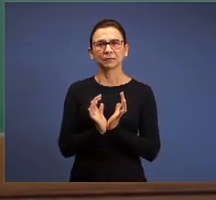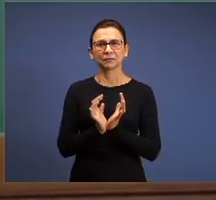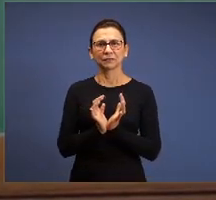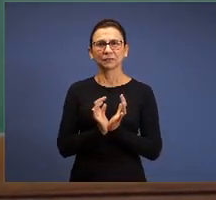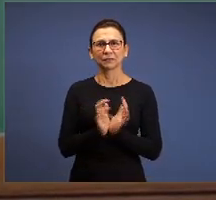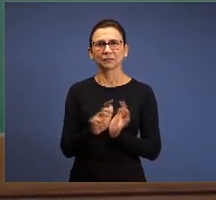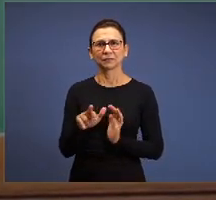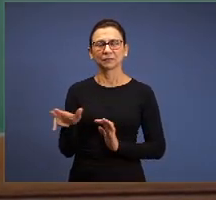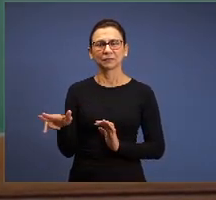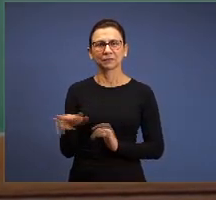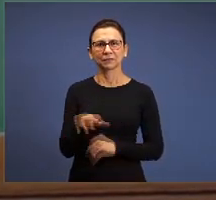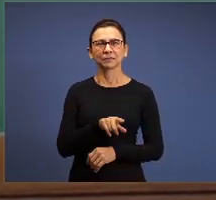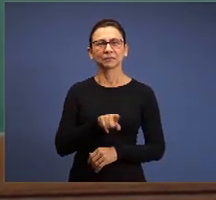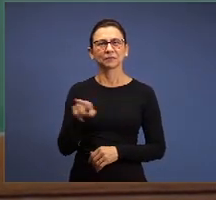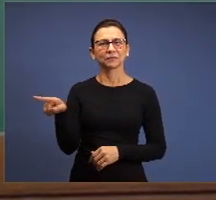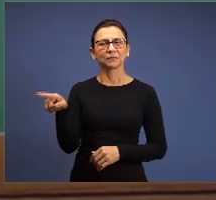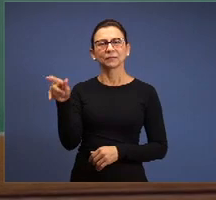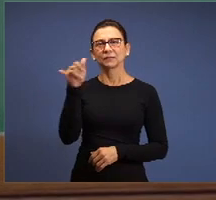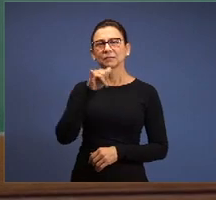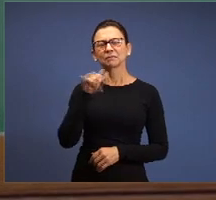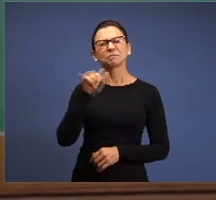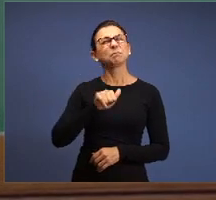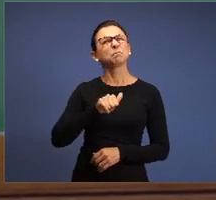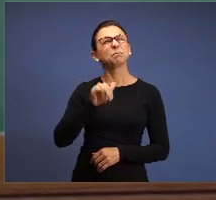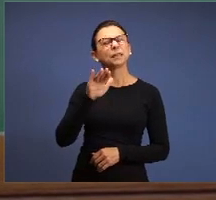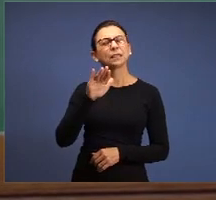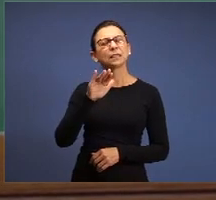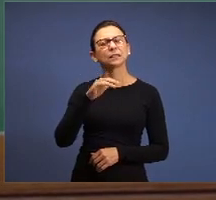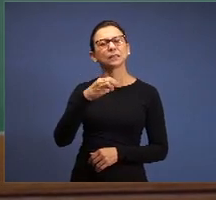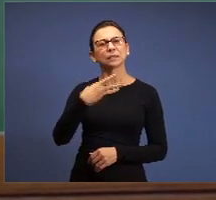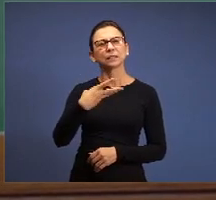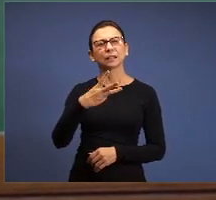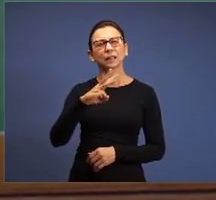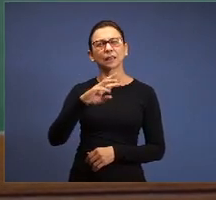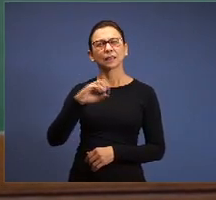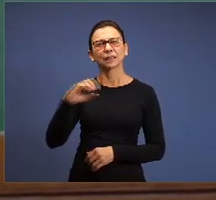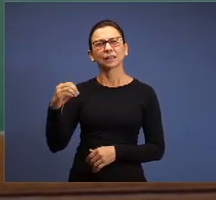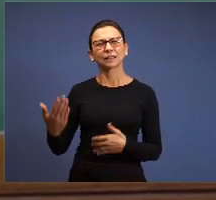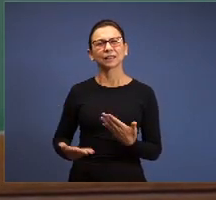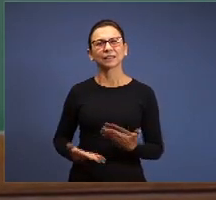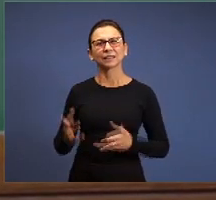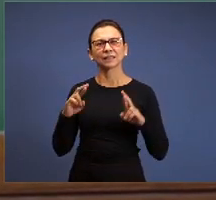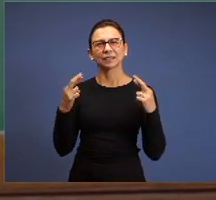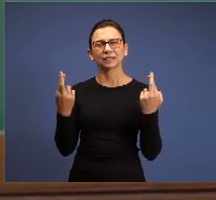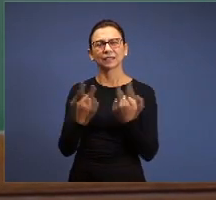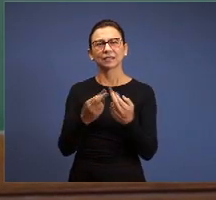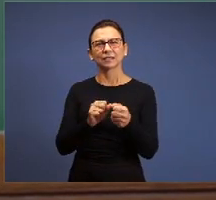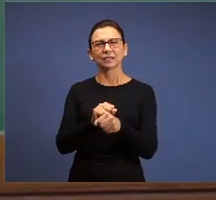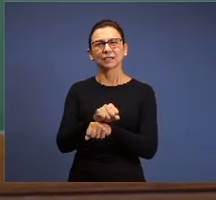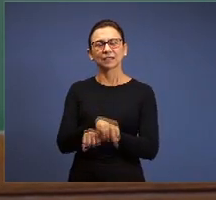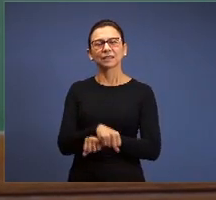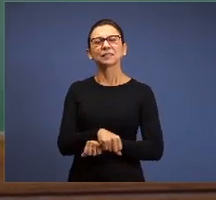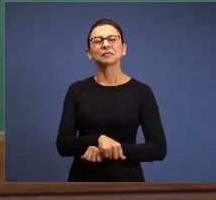more than 300 brethren United in a seminar in Italy, and they are